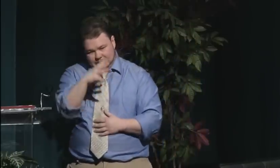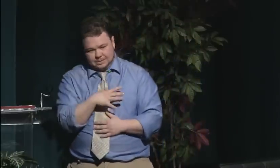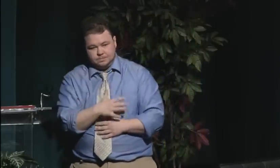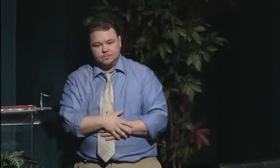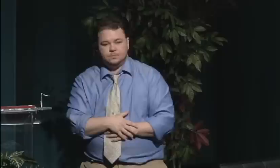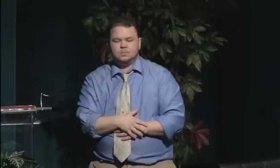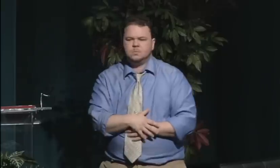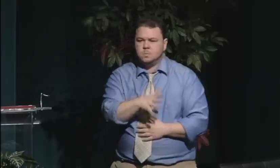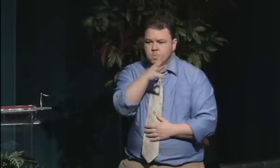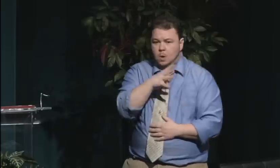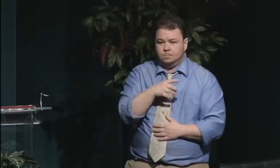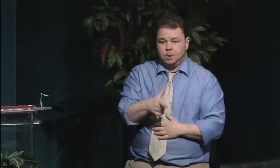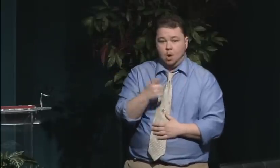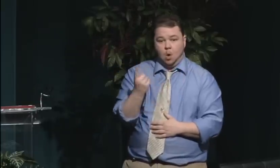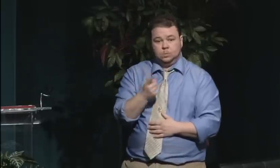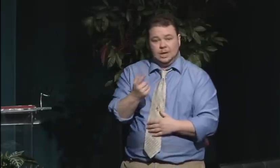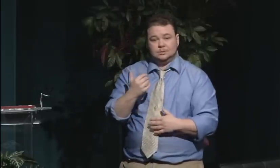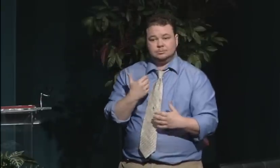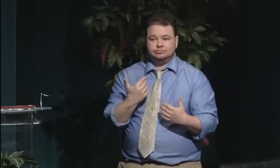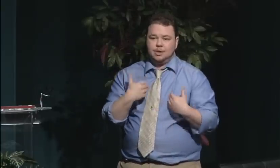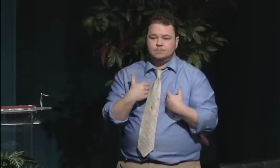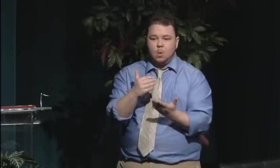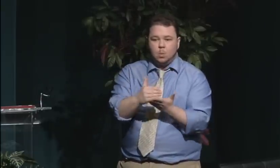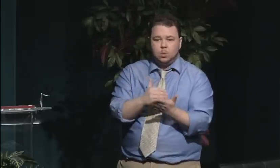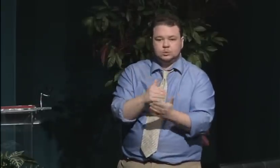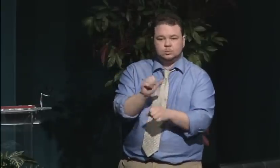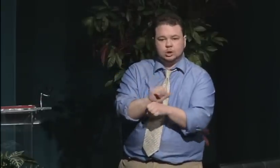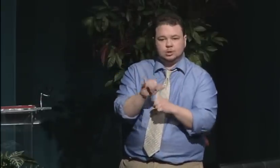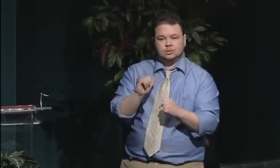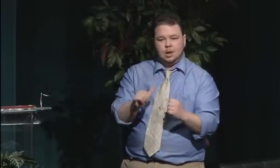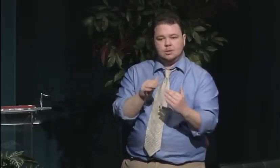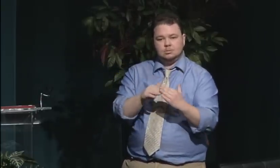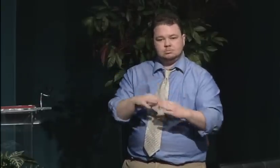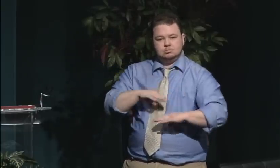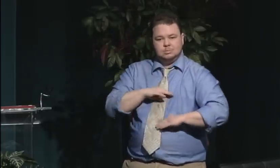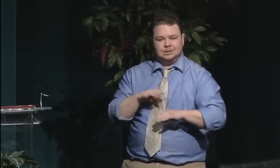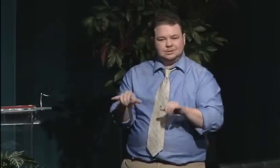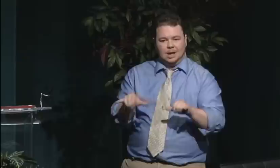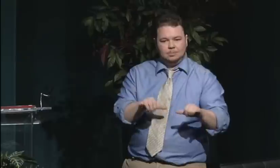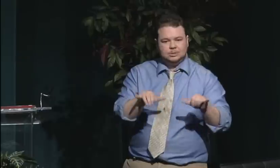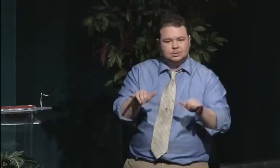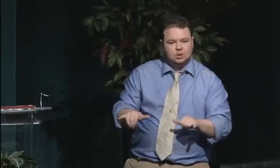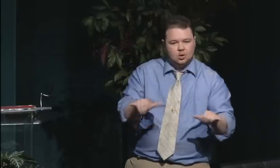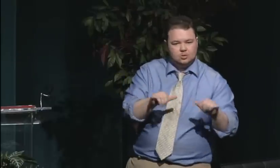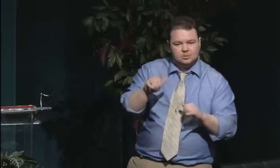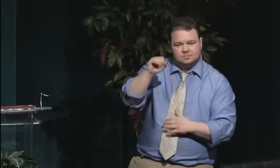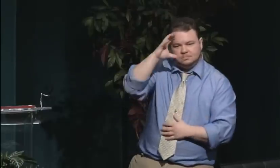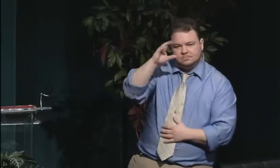So these were colleges that were associated with larger colleges and universities such as Harvard,